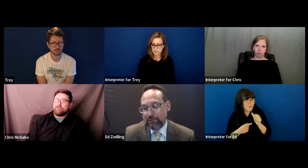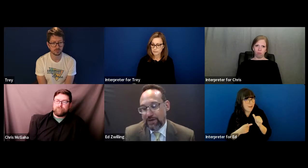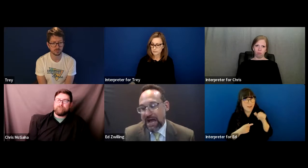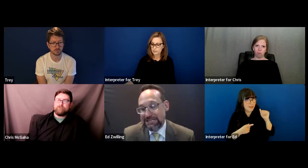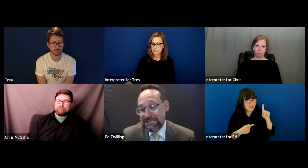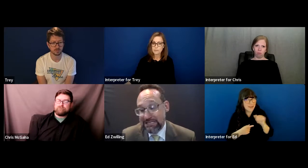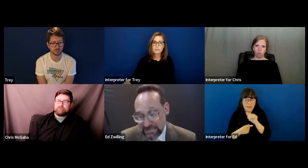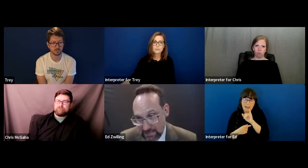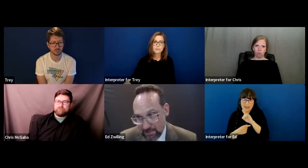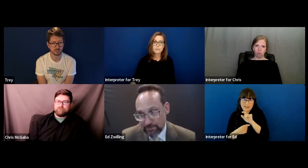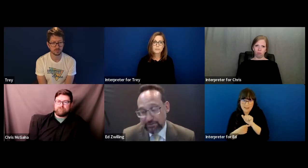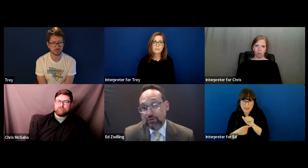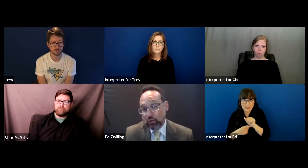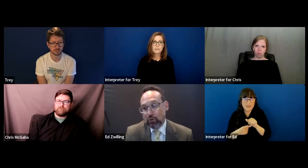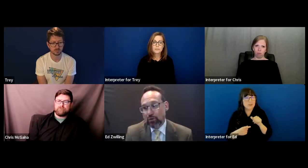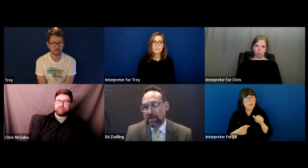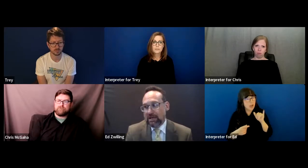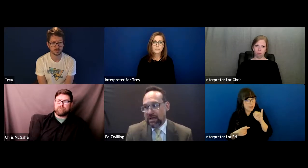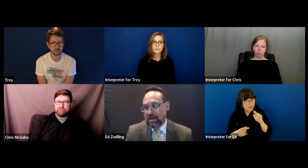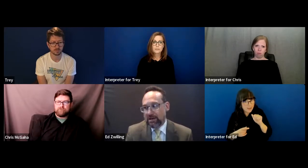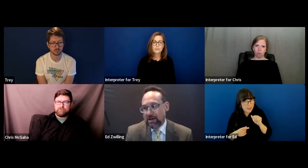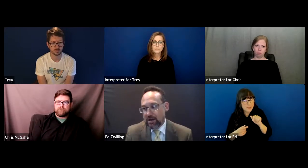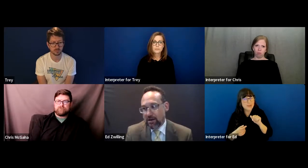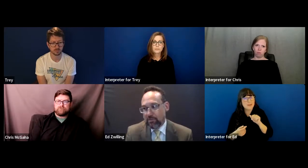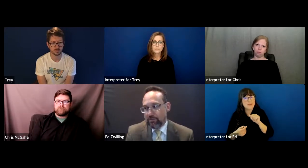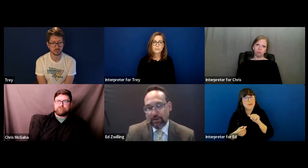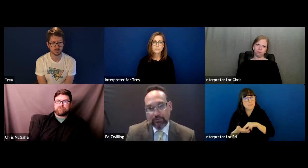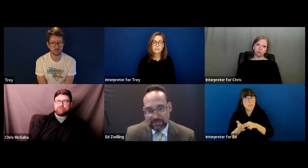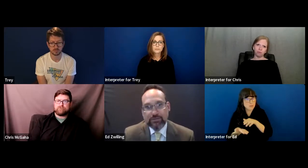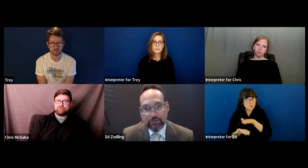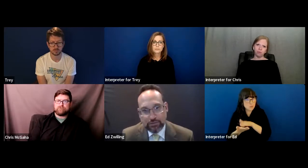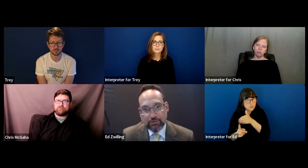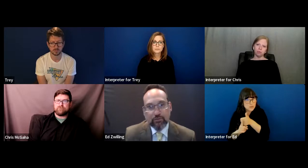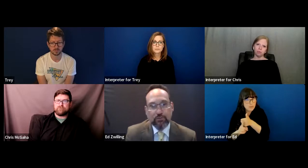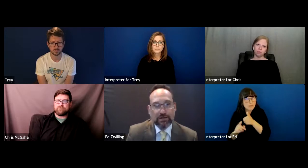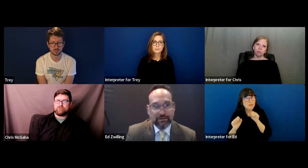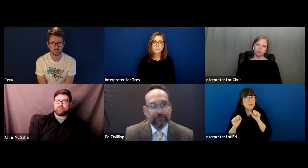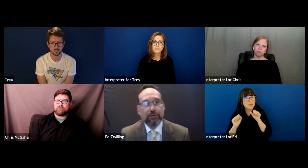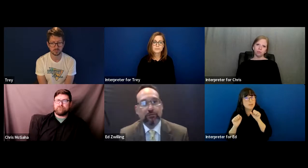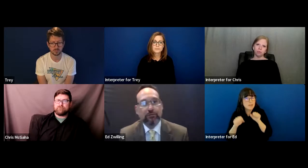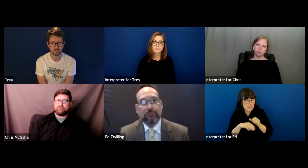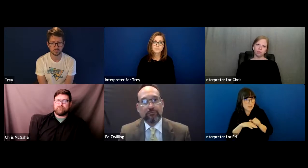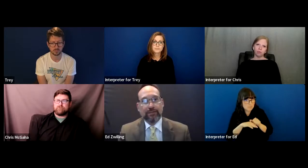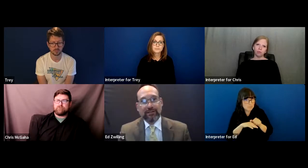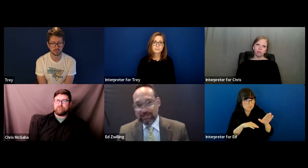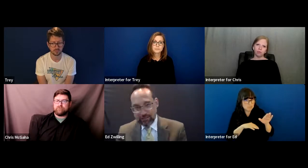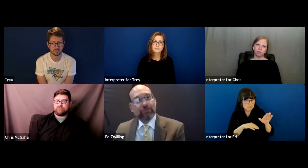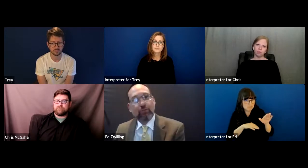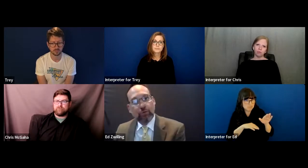And under the IDEA the school can send you to a different -- they can send you somewhere